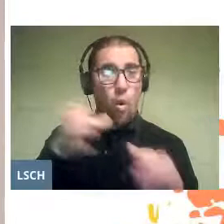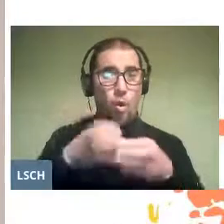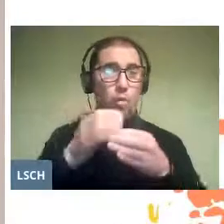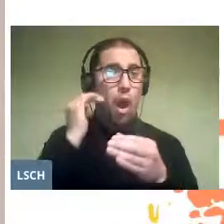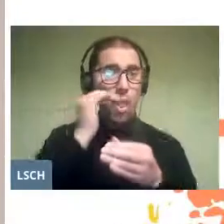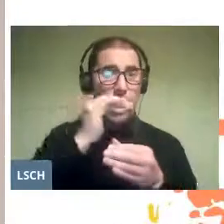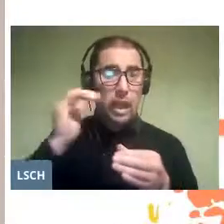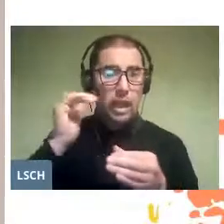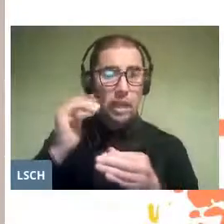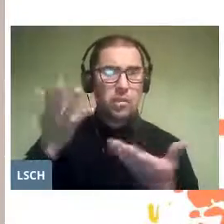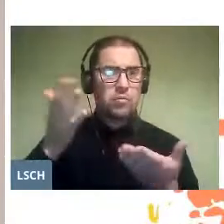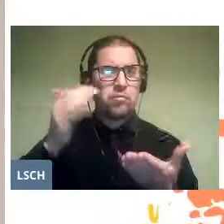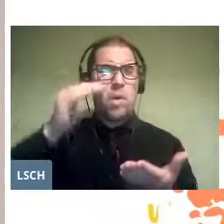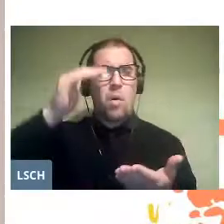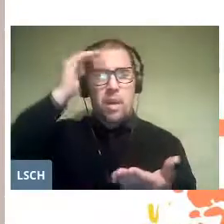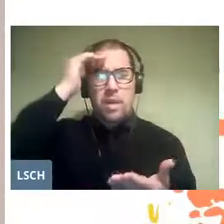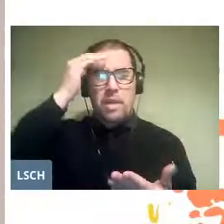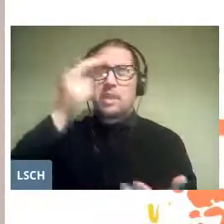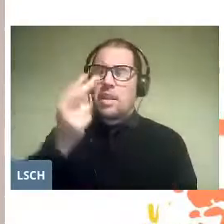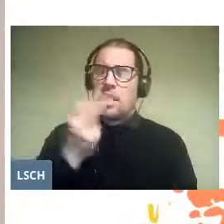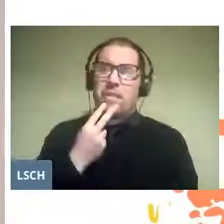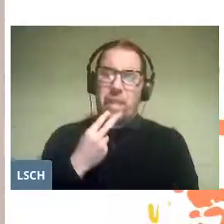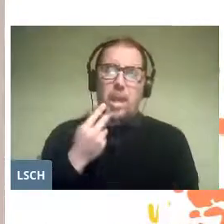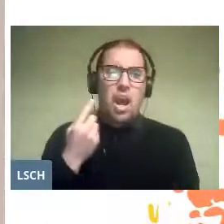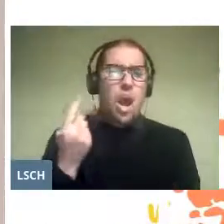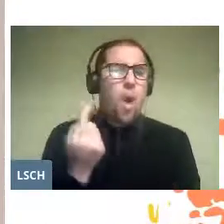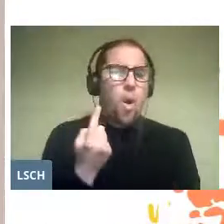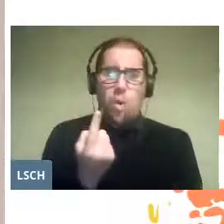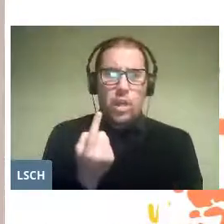having a vital, unique and unrepeatable experience